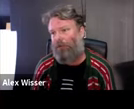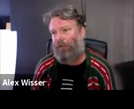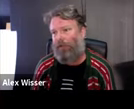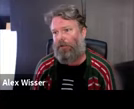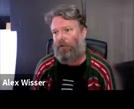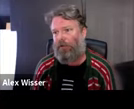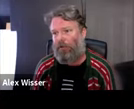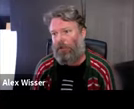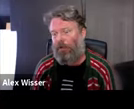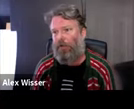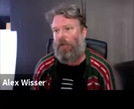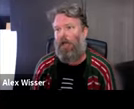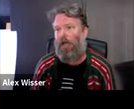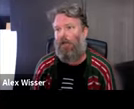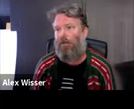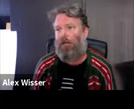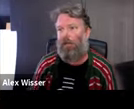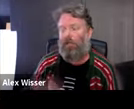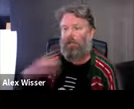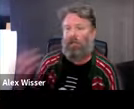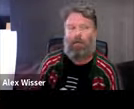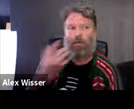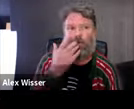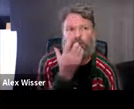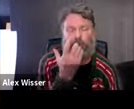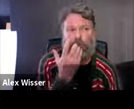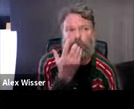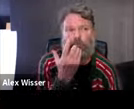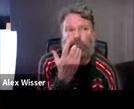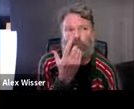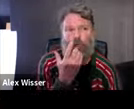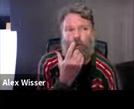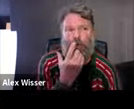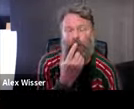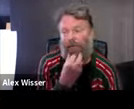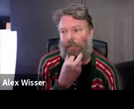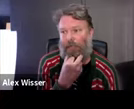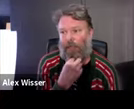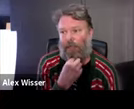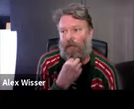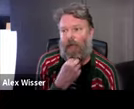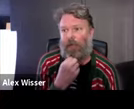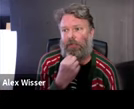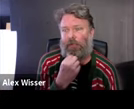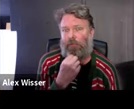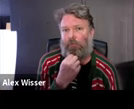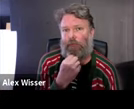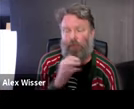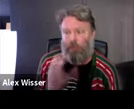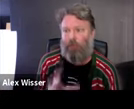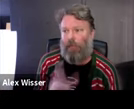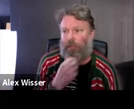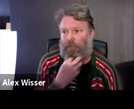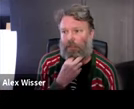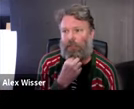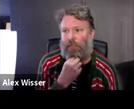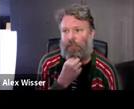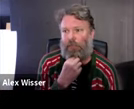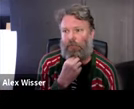Kandos Projects, an artist residency run by Anne Finnigan, an arts